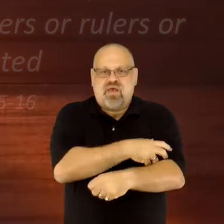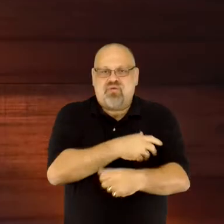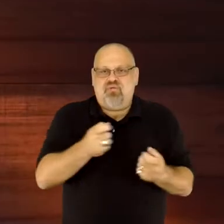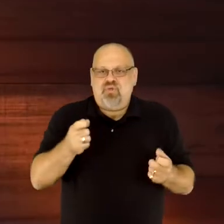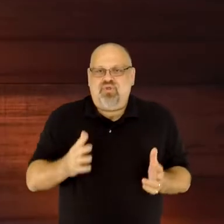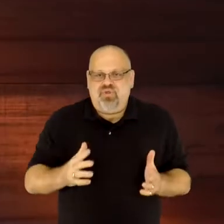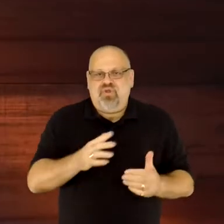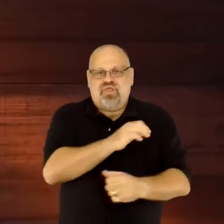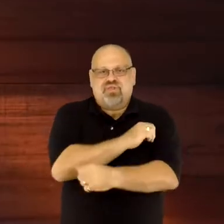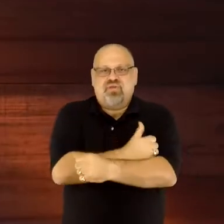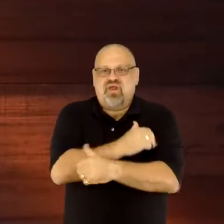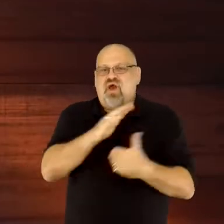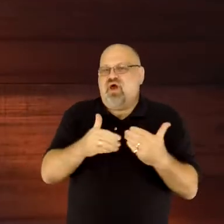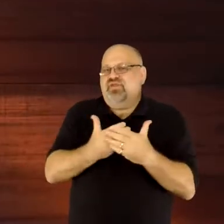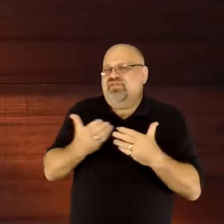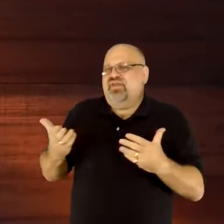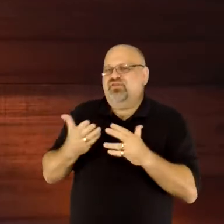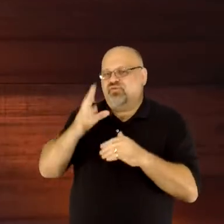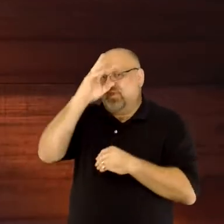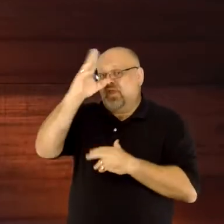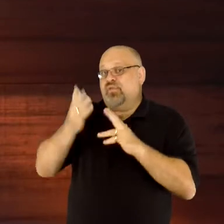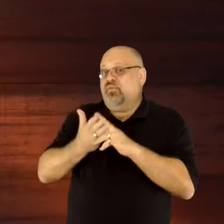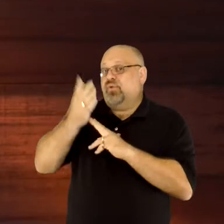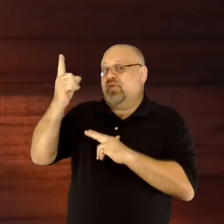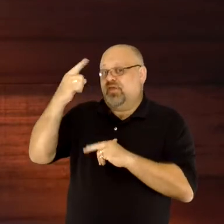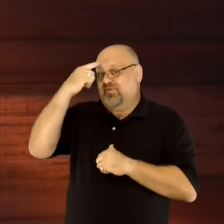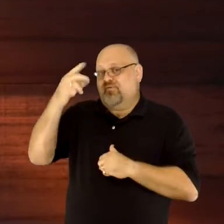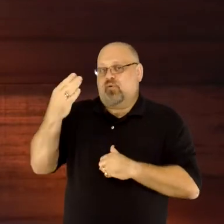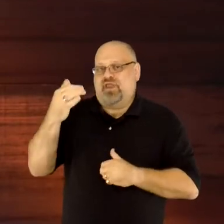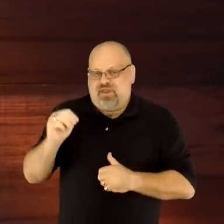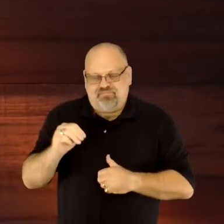Remember the birth of Jesus isn't the beginning of His story.